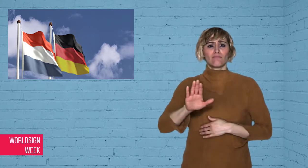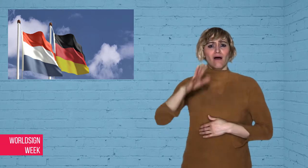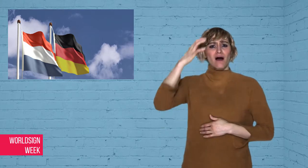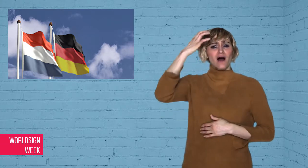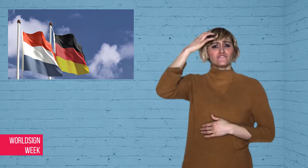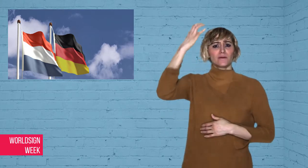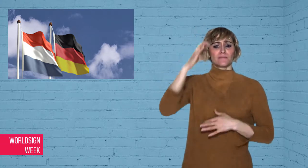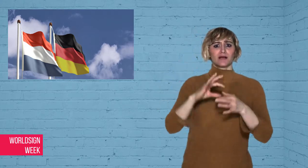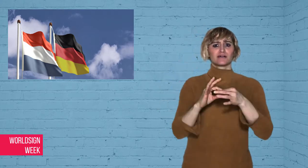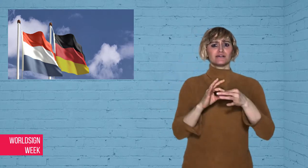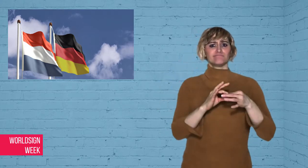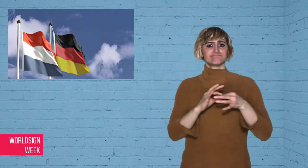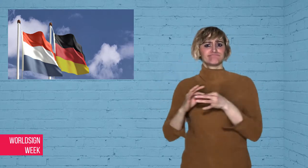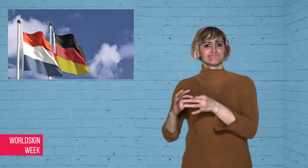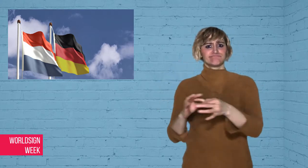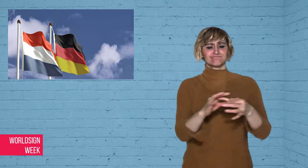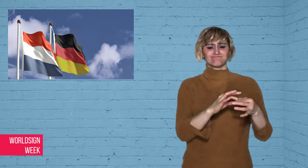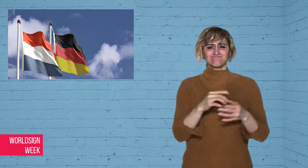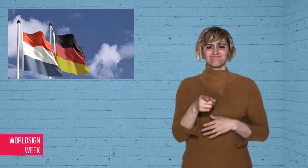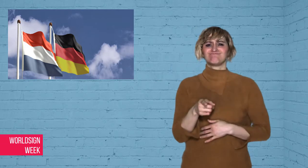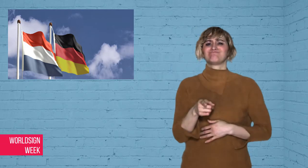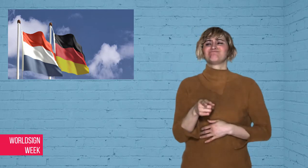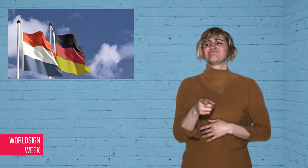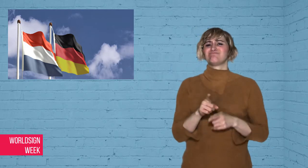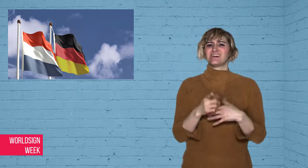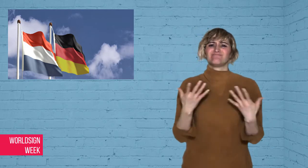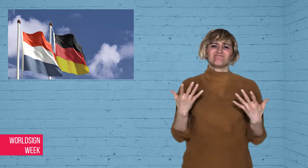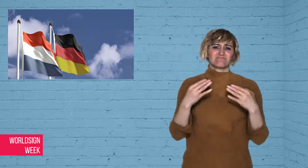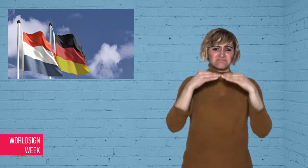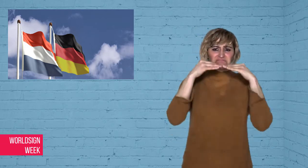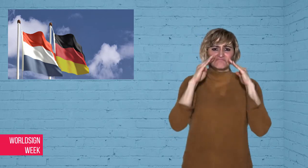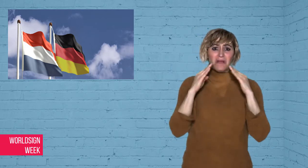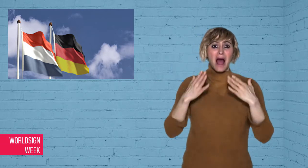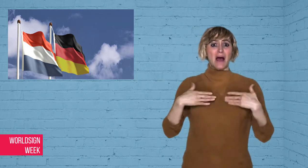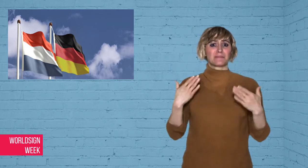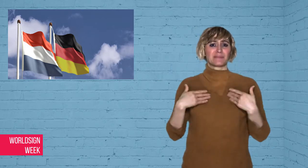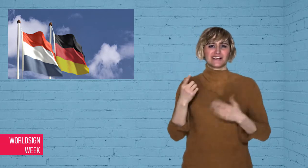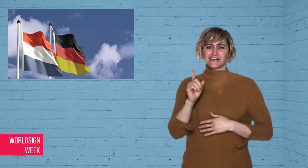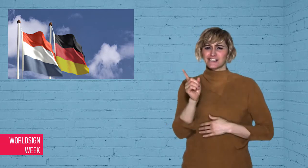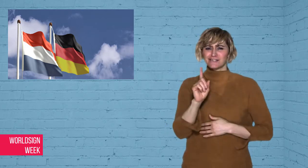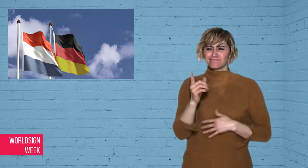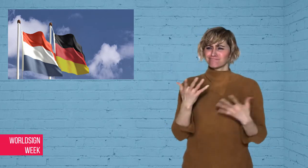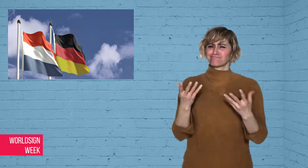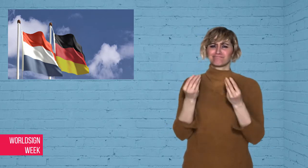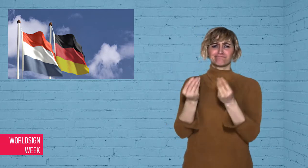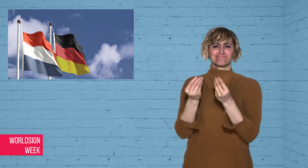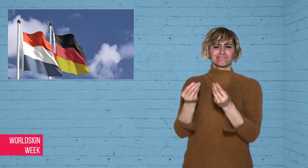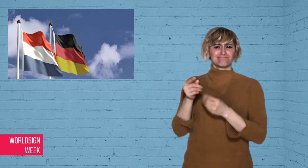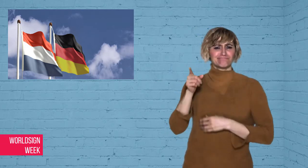Union’s governments are unhappy with